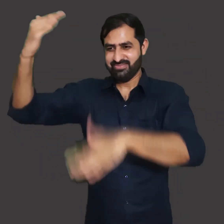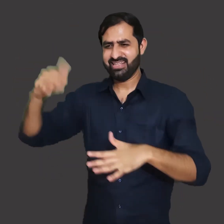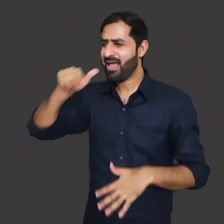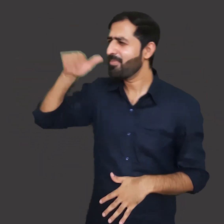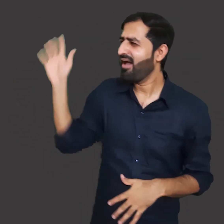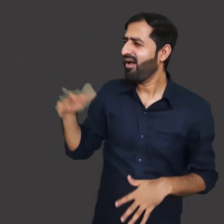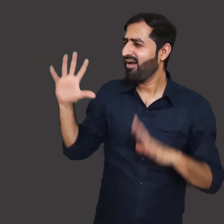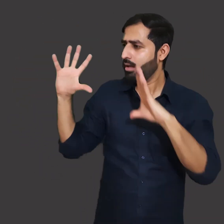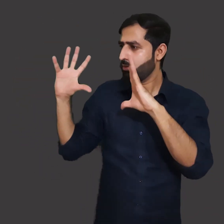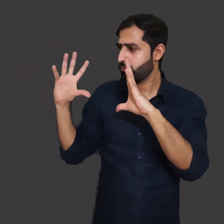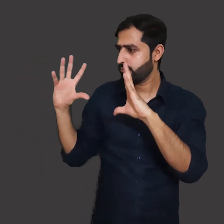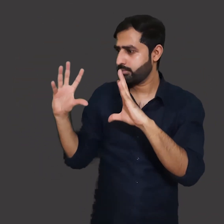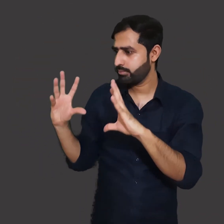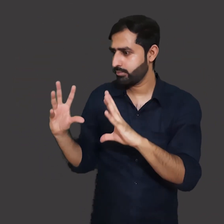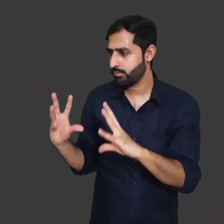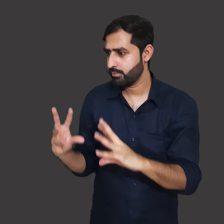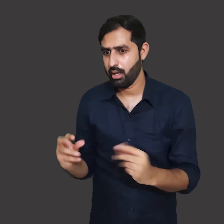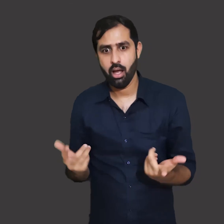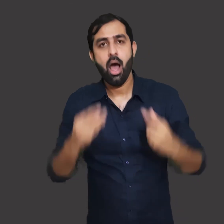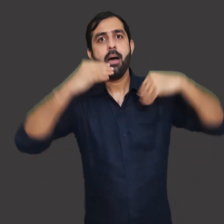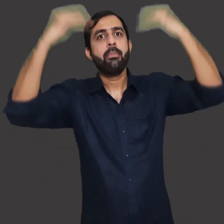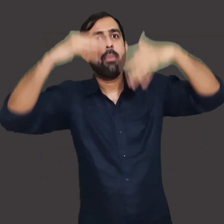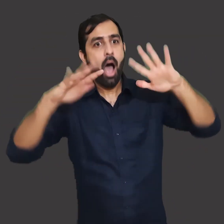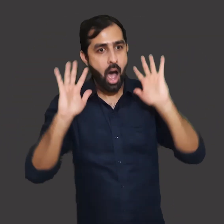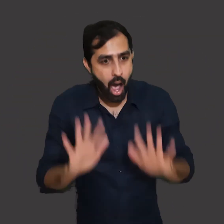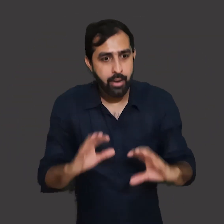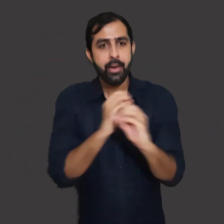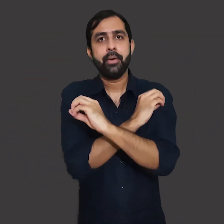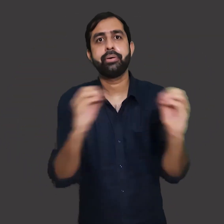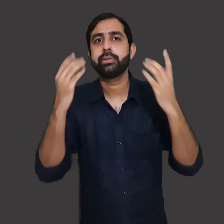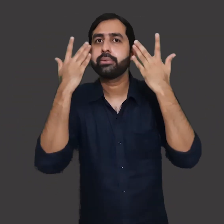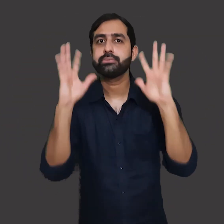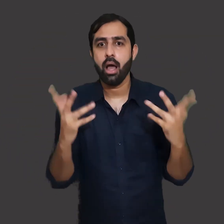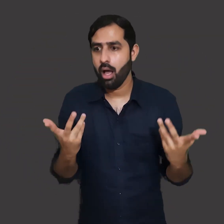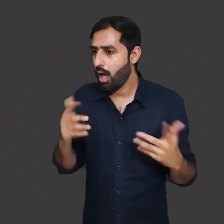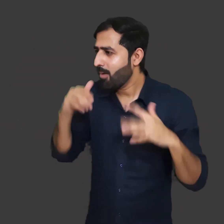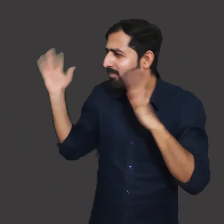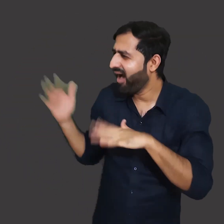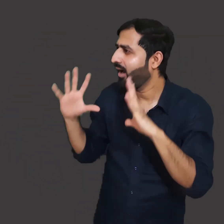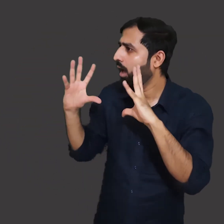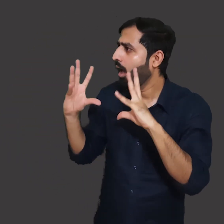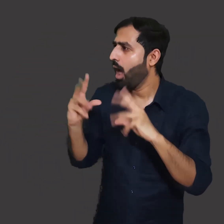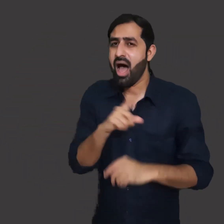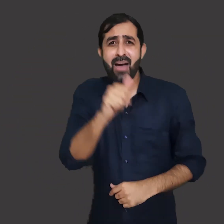But after building dams it controlled the use of water for traditional irrigation. It greatly affected the work of farmers because